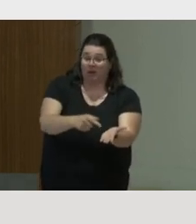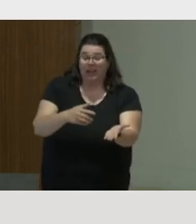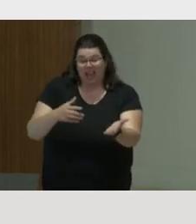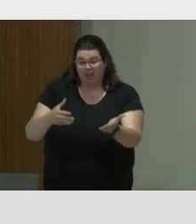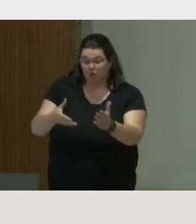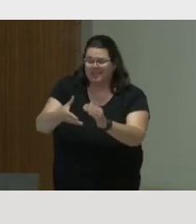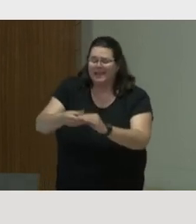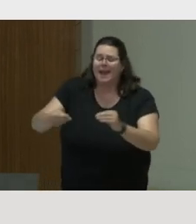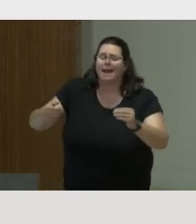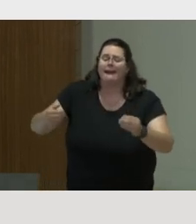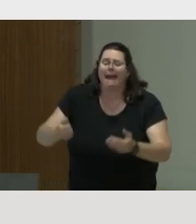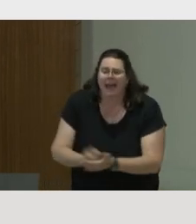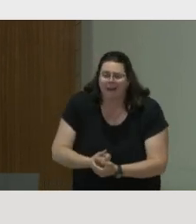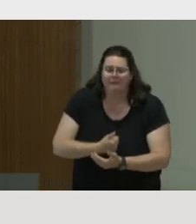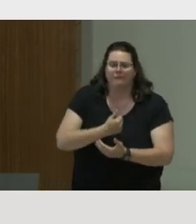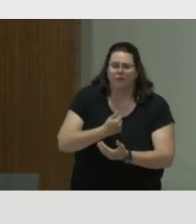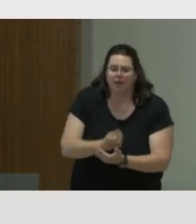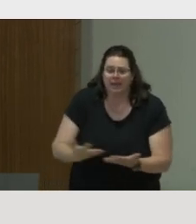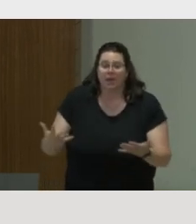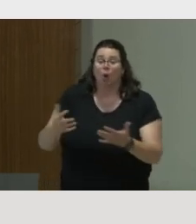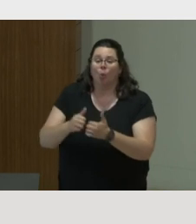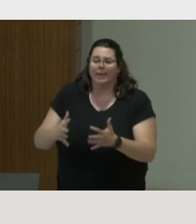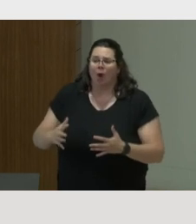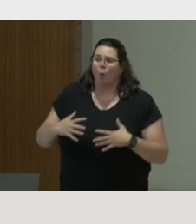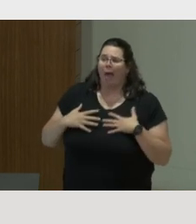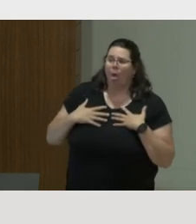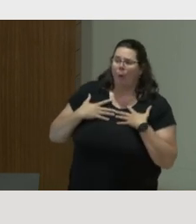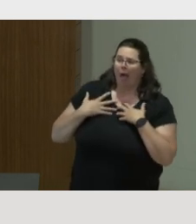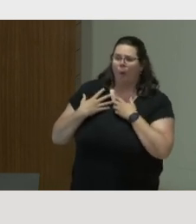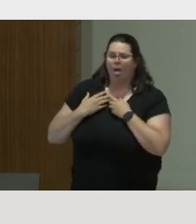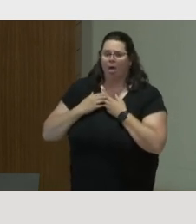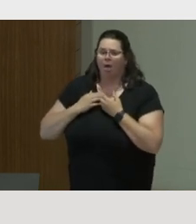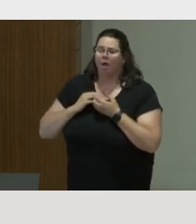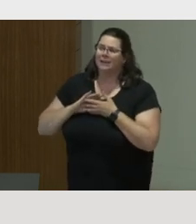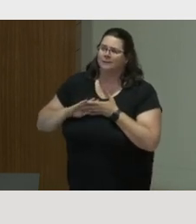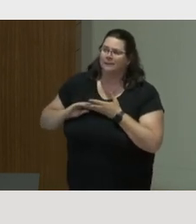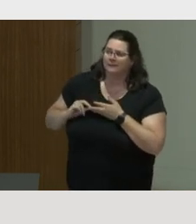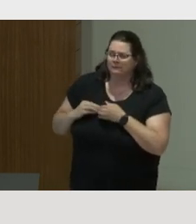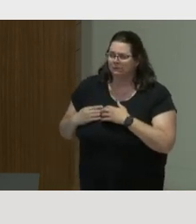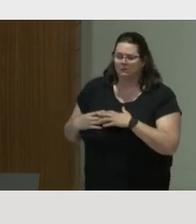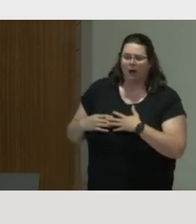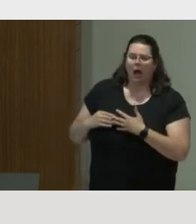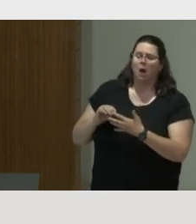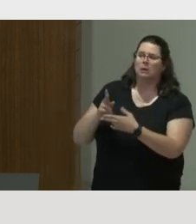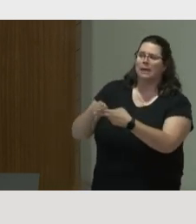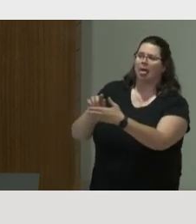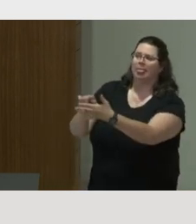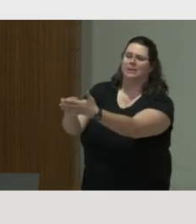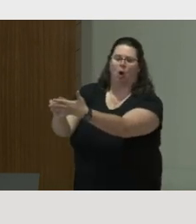everything without hiding anything. And the range of outcomes here is full disclosure and full transparency.